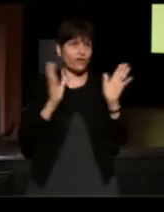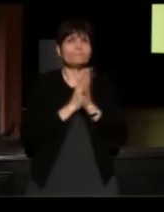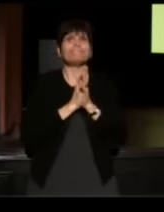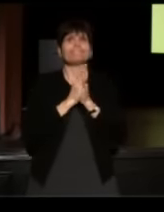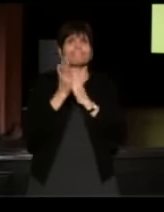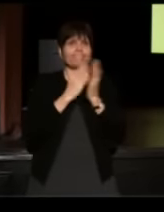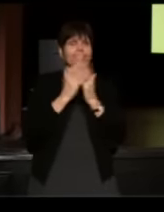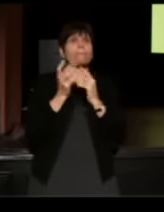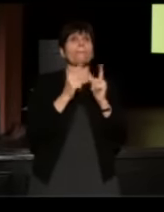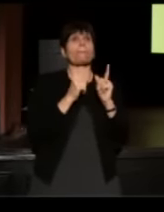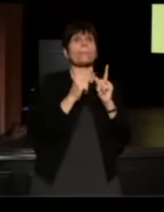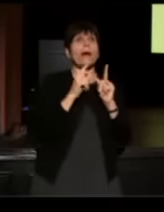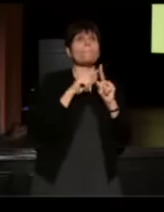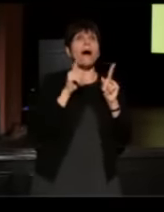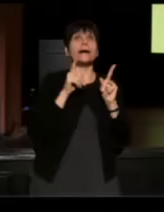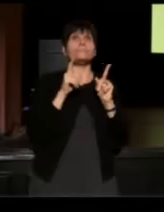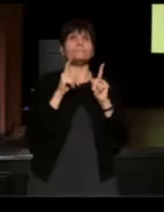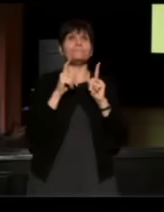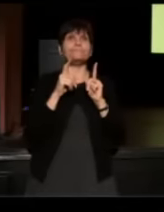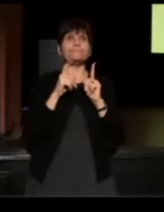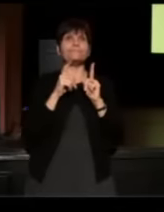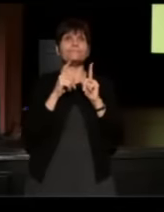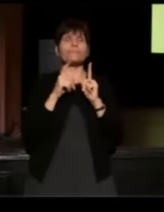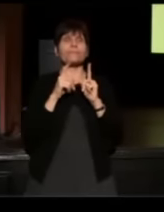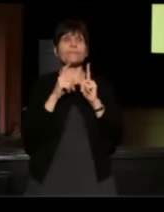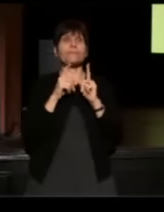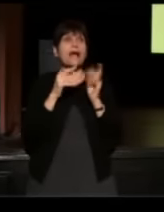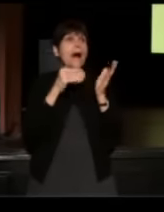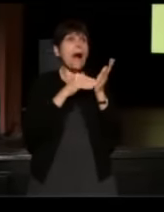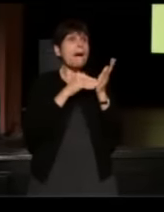But it was a million dollars to come up with a dream,